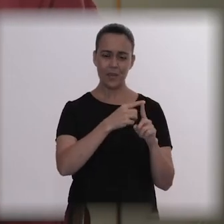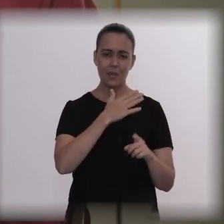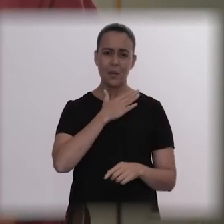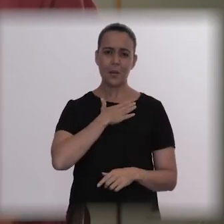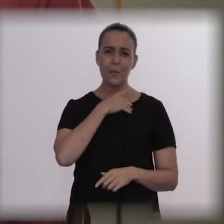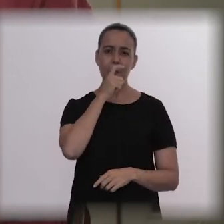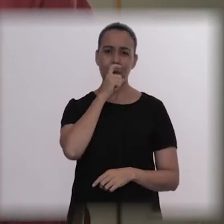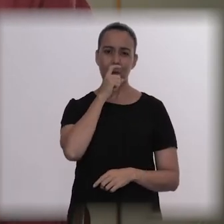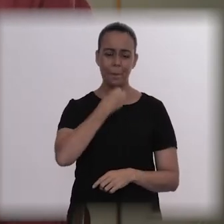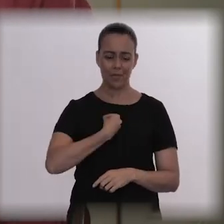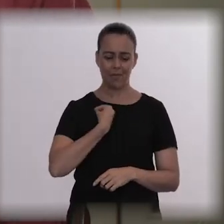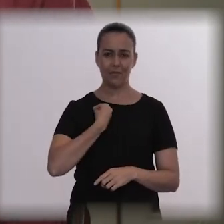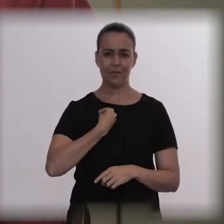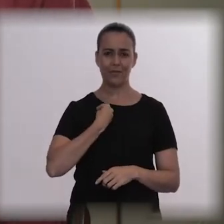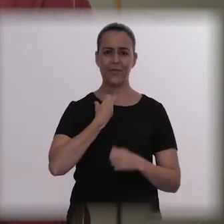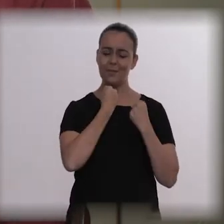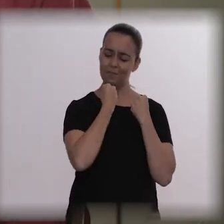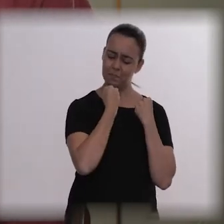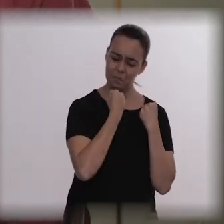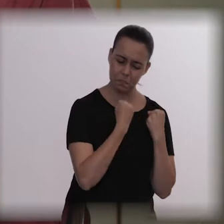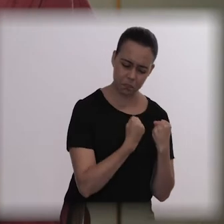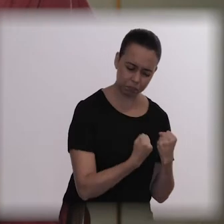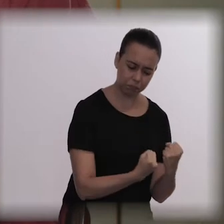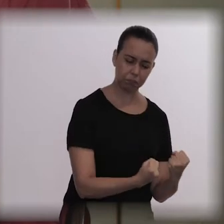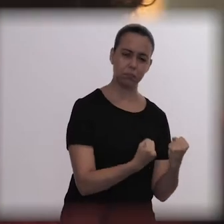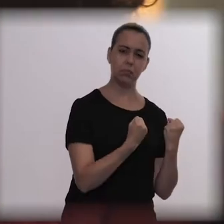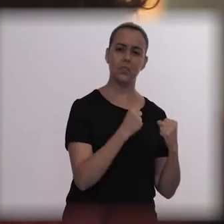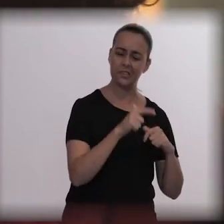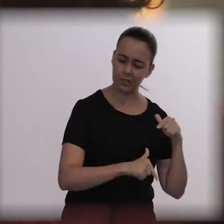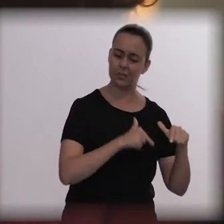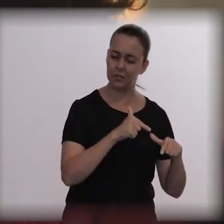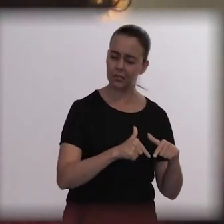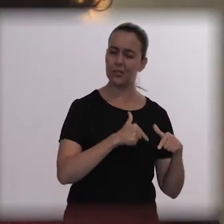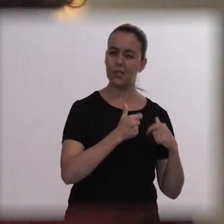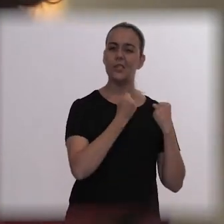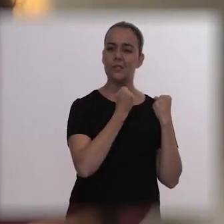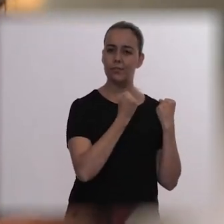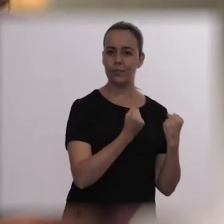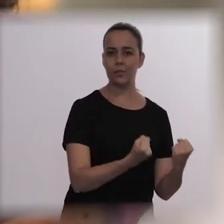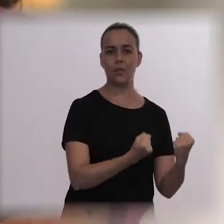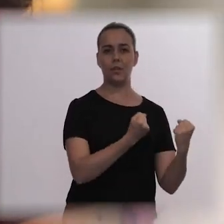it was too much for him to handle. So, there was always the idea: